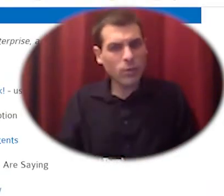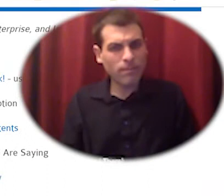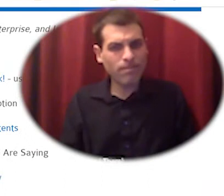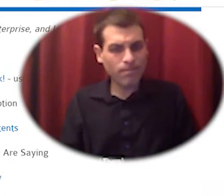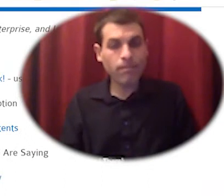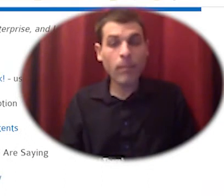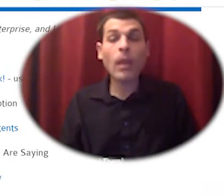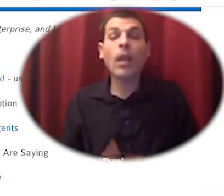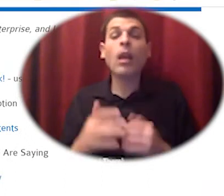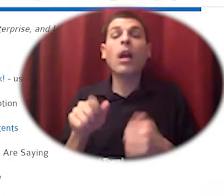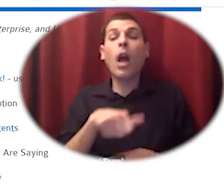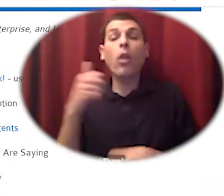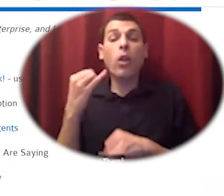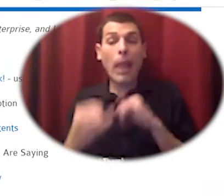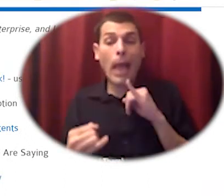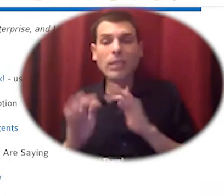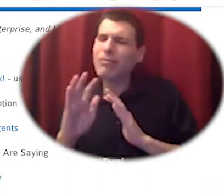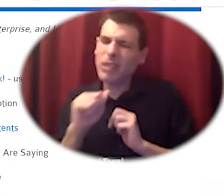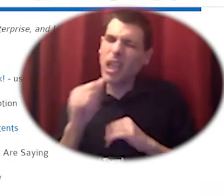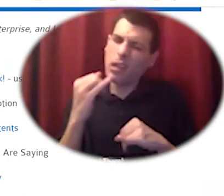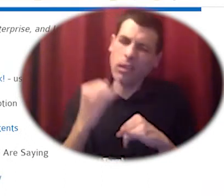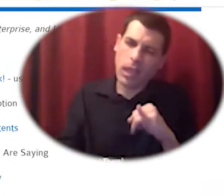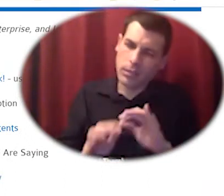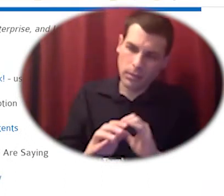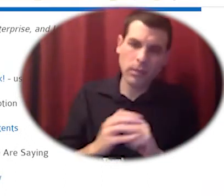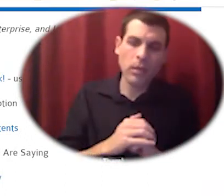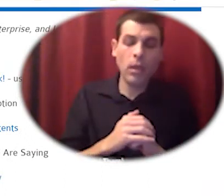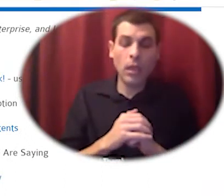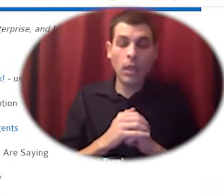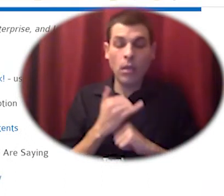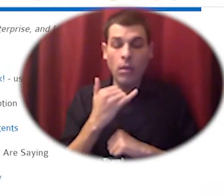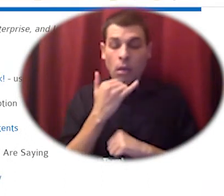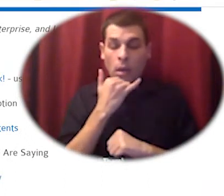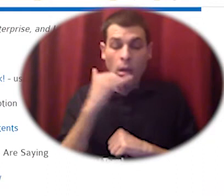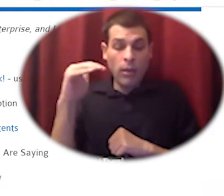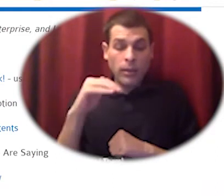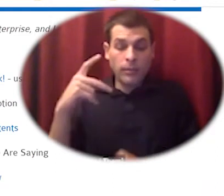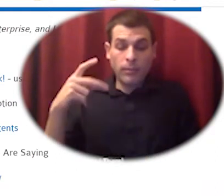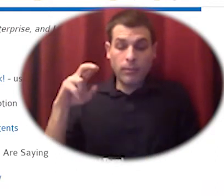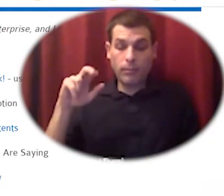but another book to be sharing is practicing law in the sharing economy by Janelle Orsi